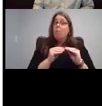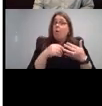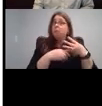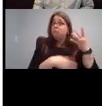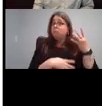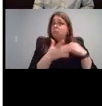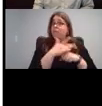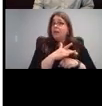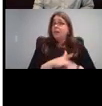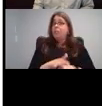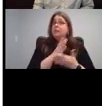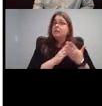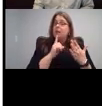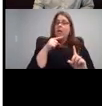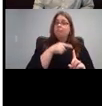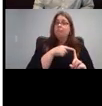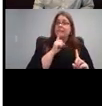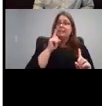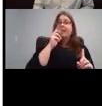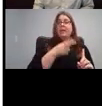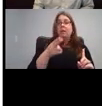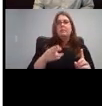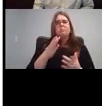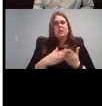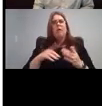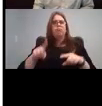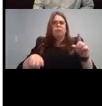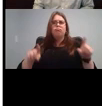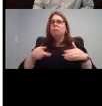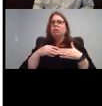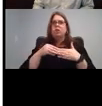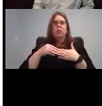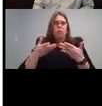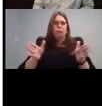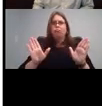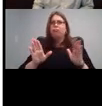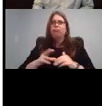and hard of hearing back from Orange. This one I really did want